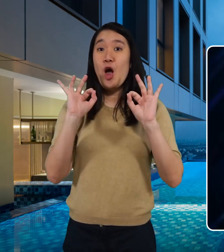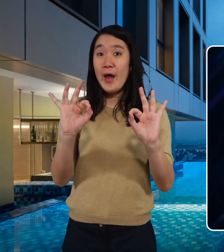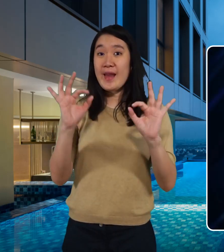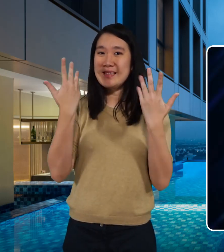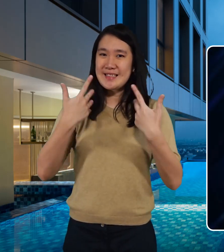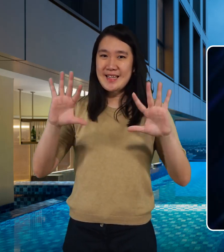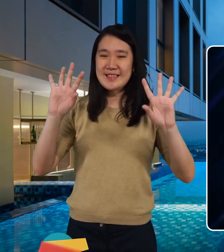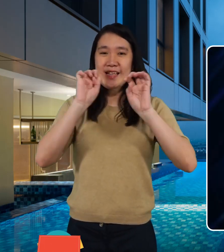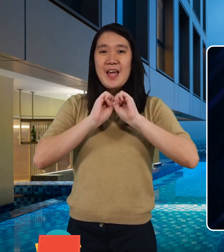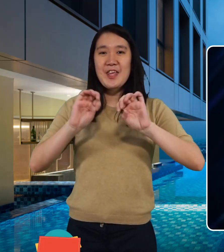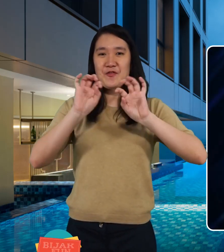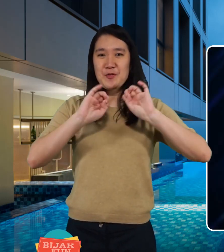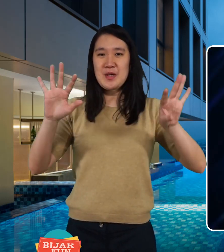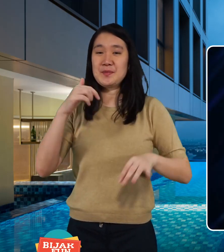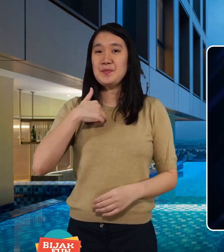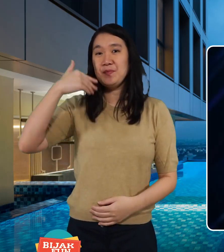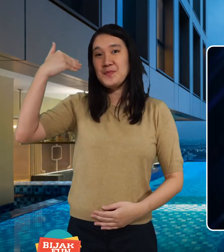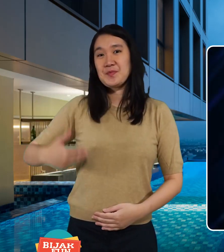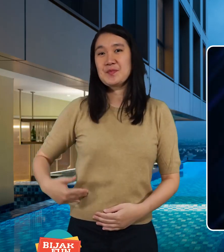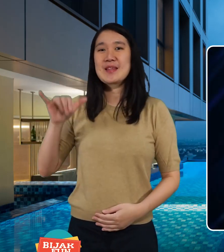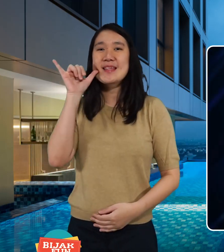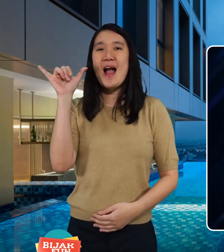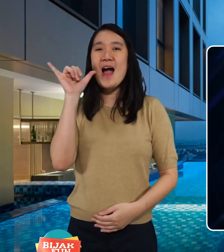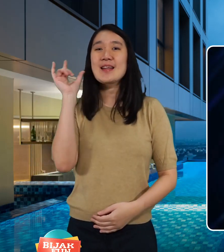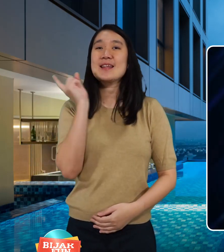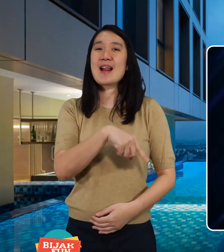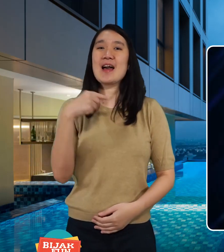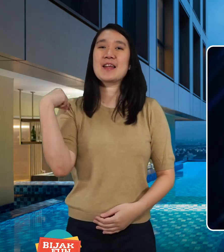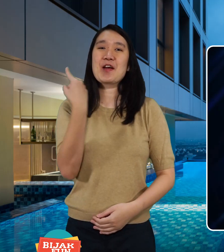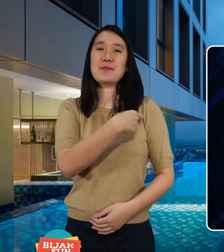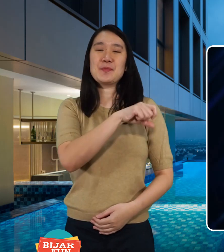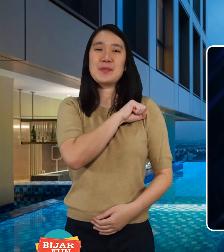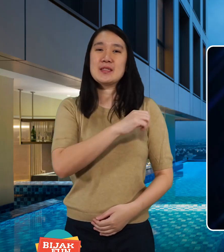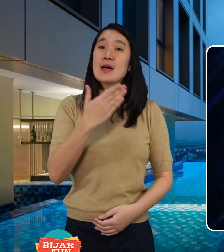OK, that's all for today's information, I'm Yani from KamiBijak.